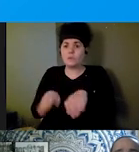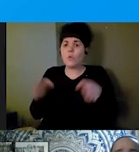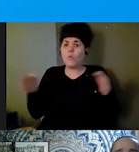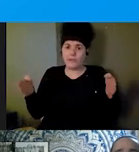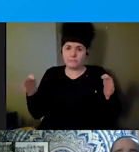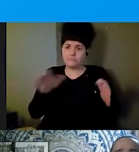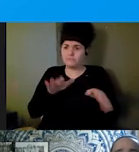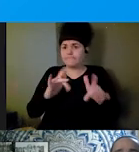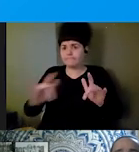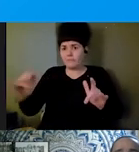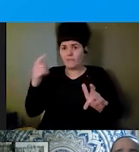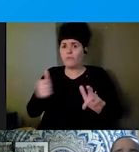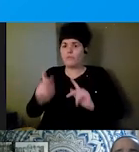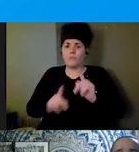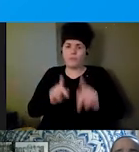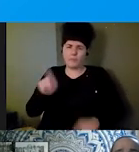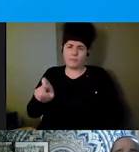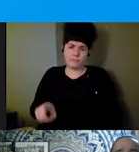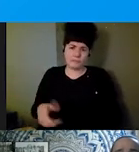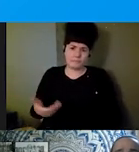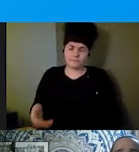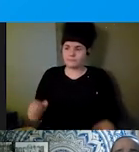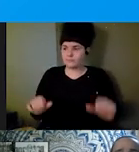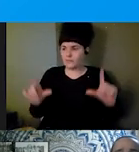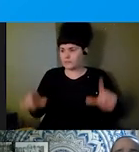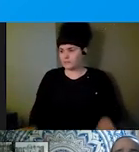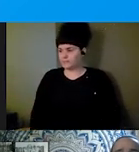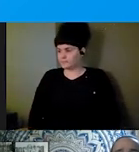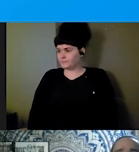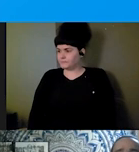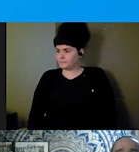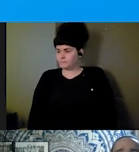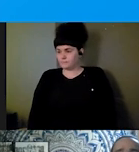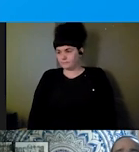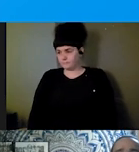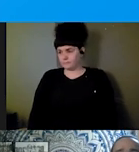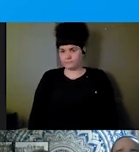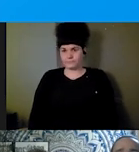need to be. Additionally, medical model leading to